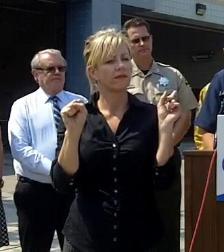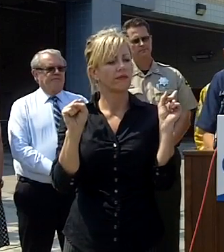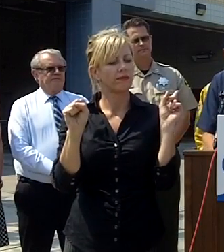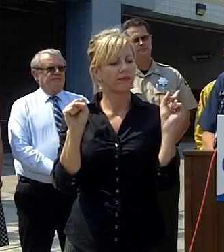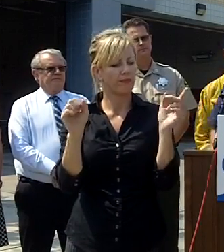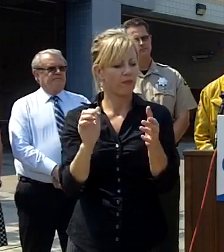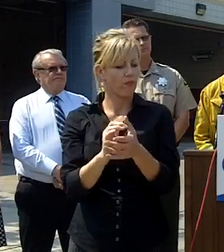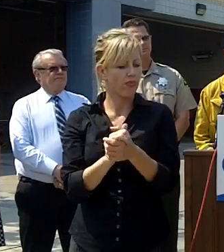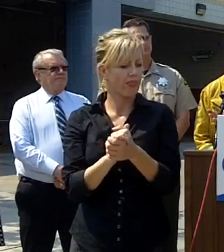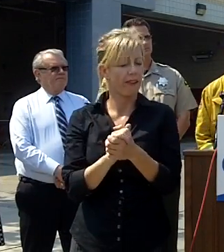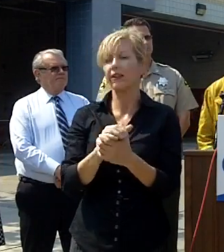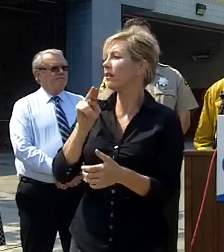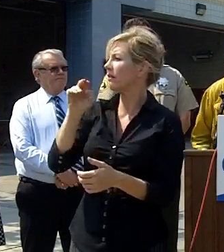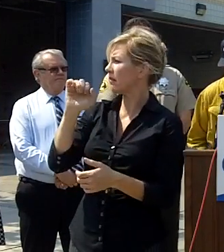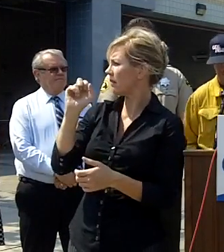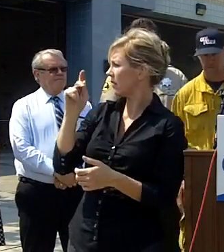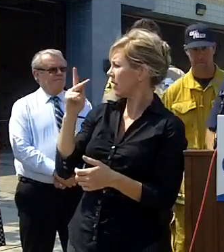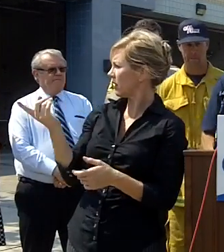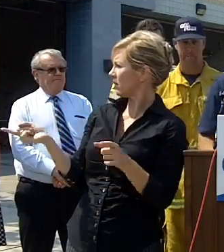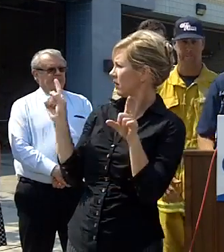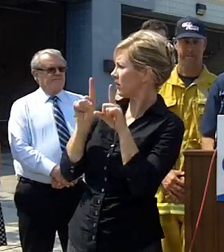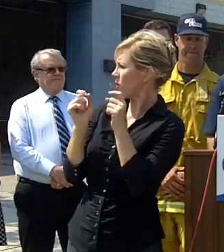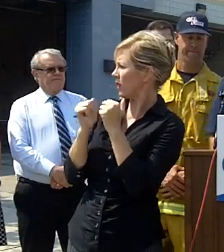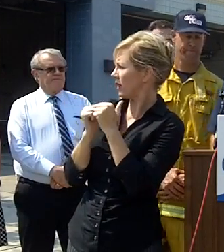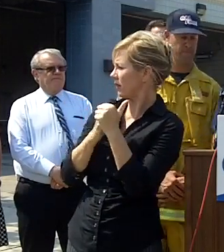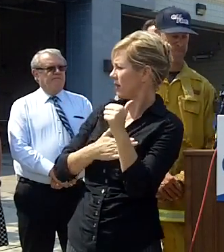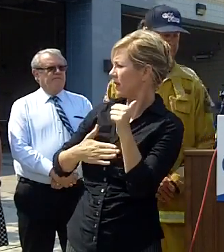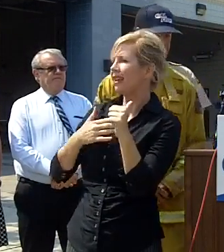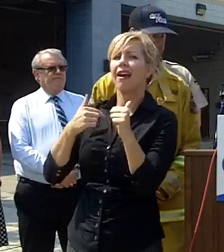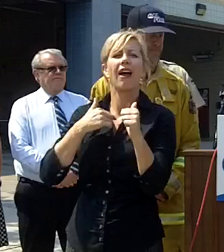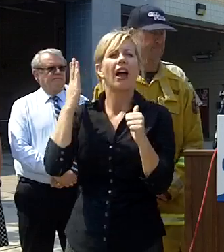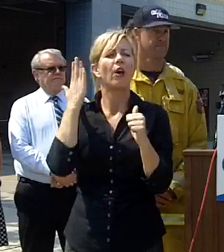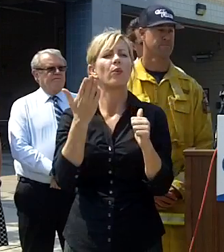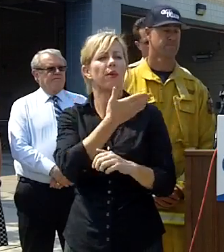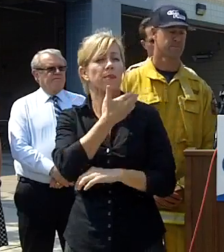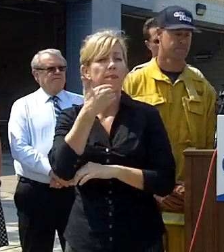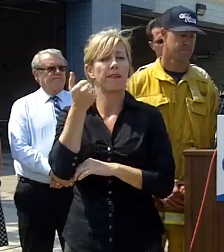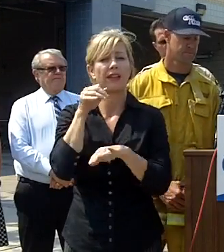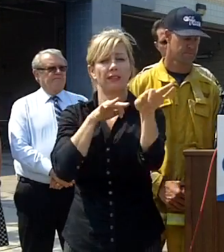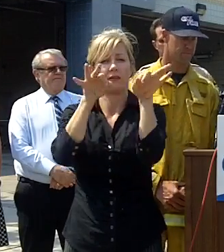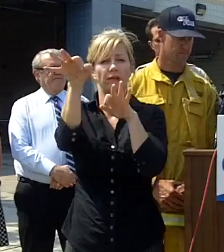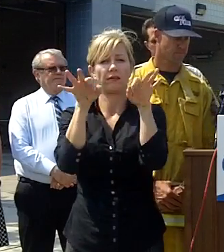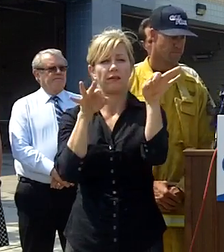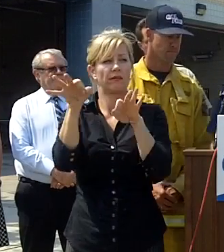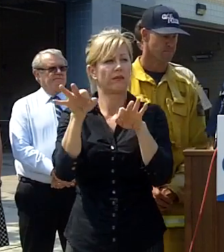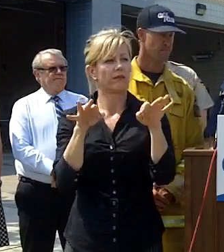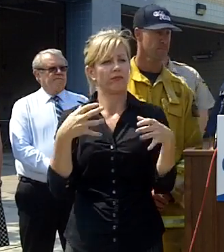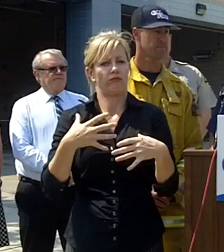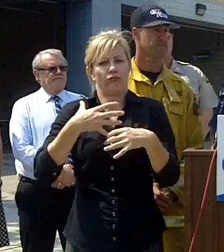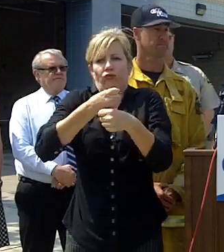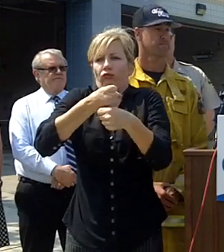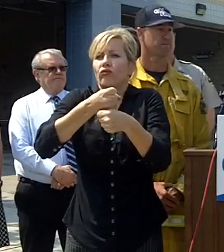Nick one step on up here I'm going to try to my best to give you a synopsis of what happened